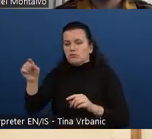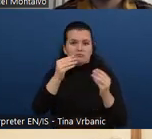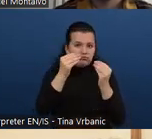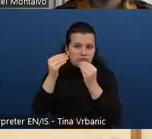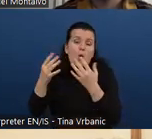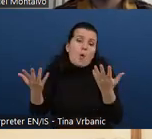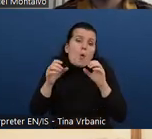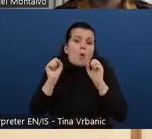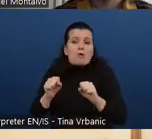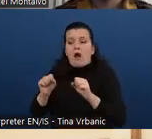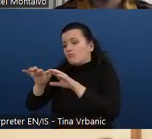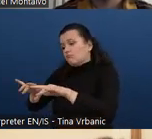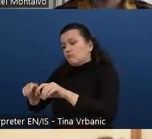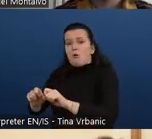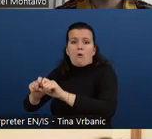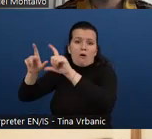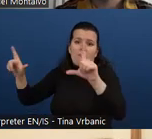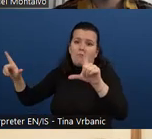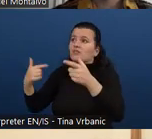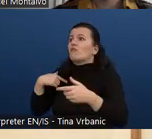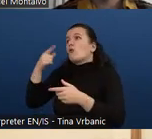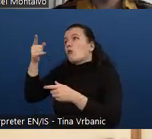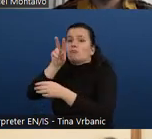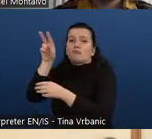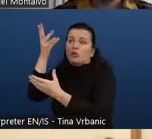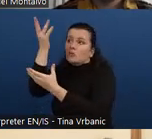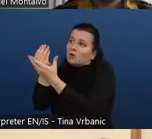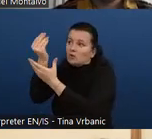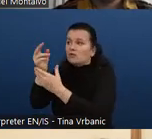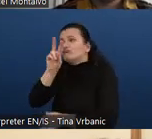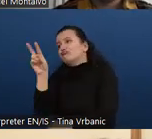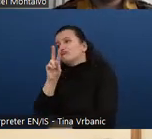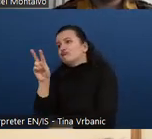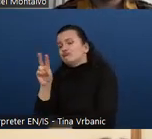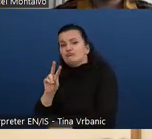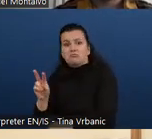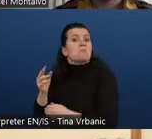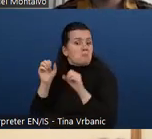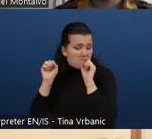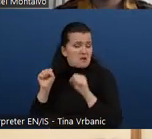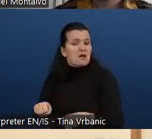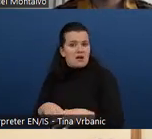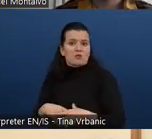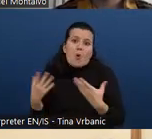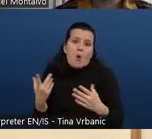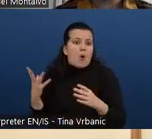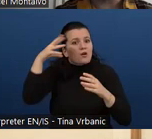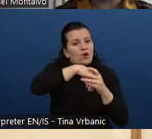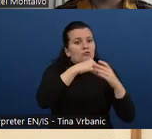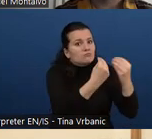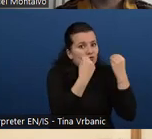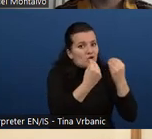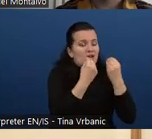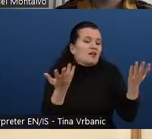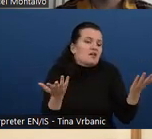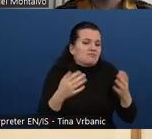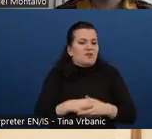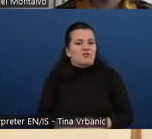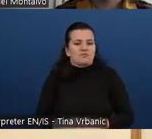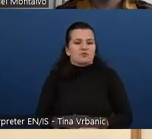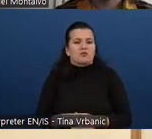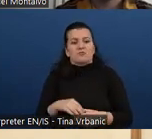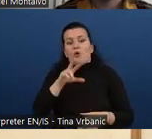of knowledge or using W3C material or do training with other providers.